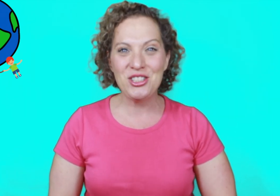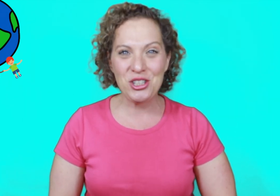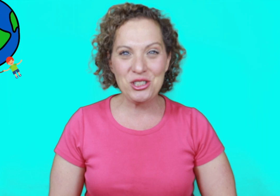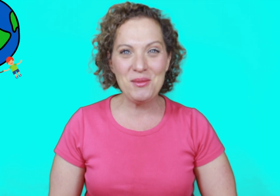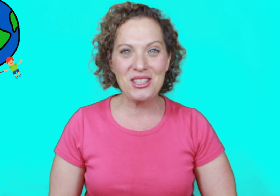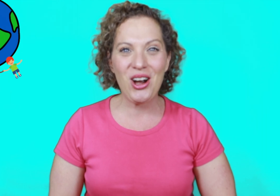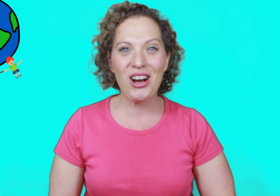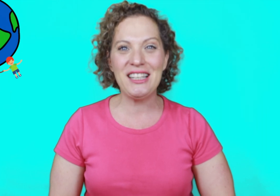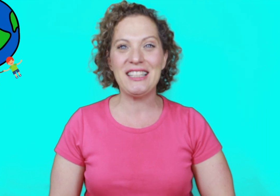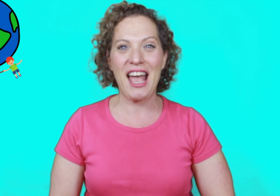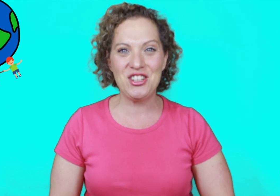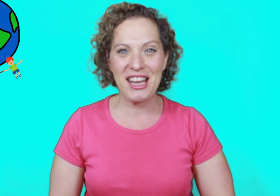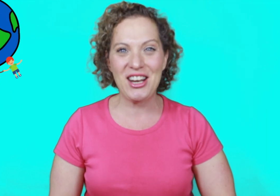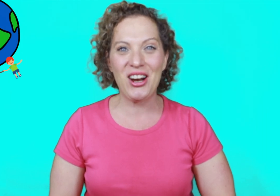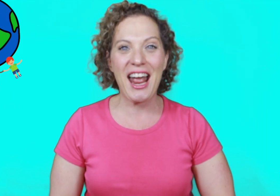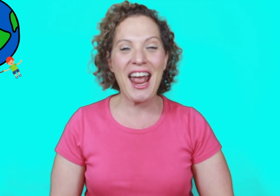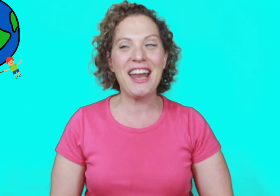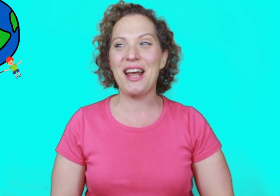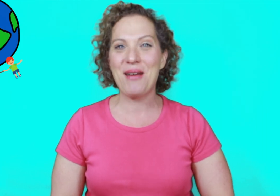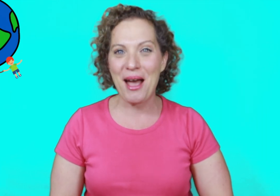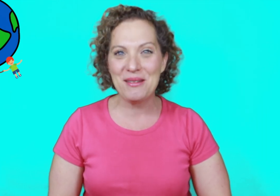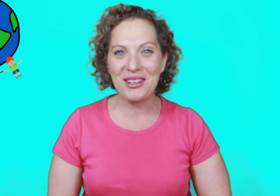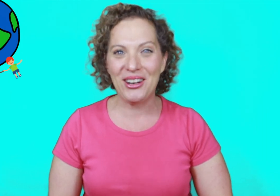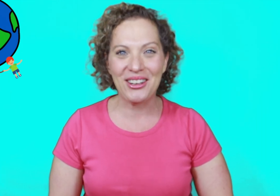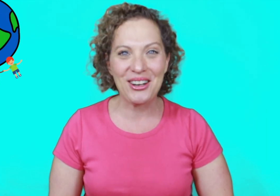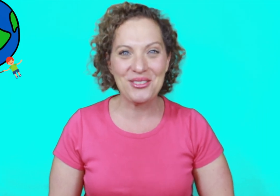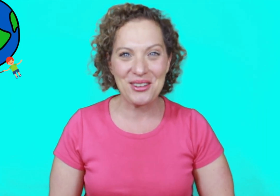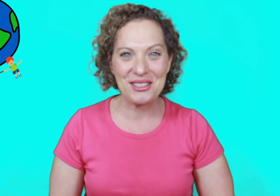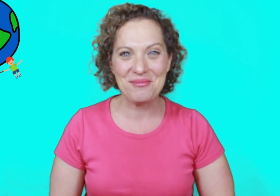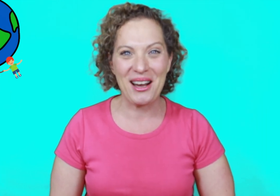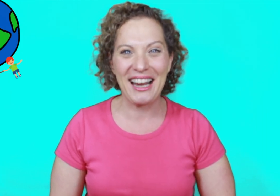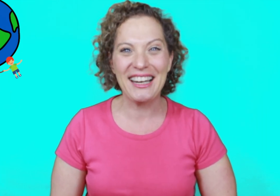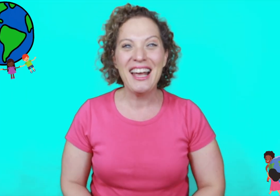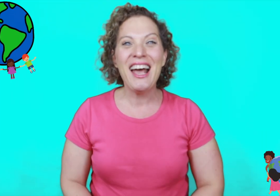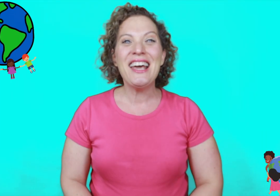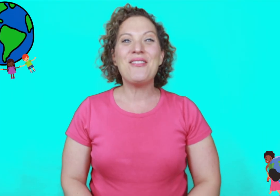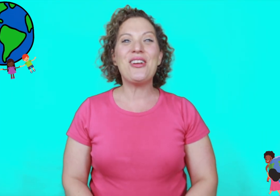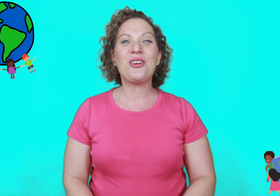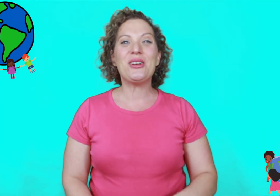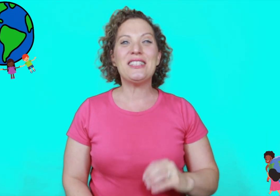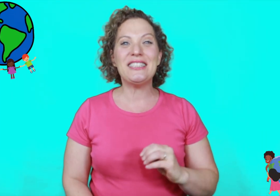children's music artist, educator and I'm happy to call her a friend of mine. We are going to